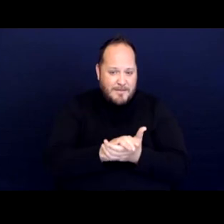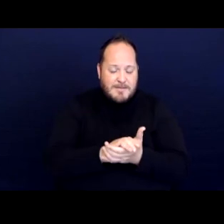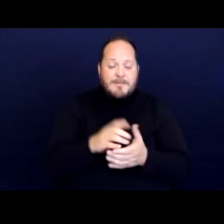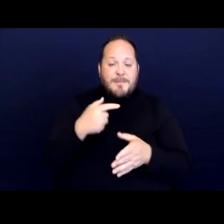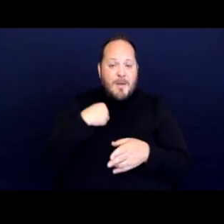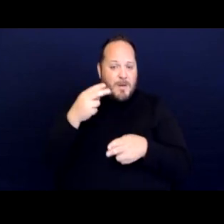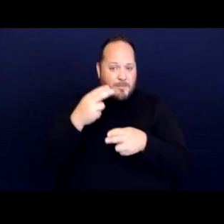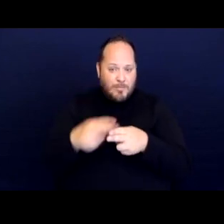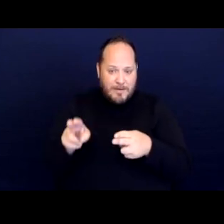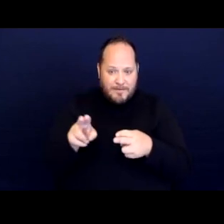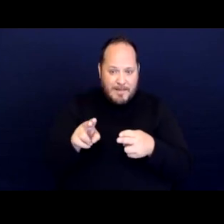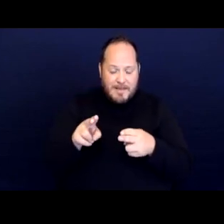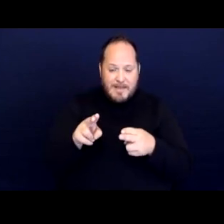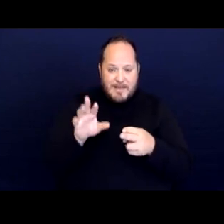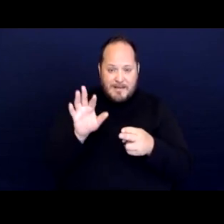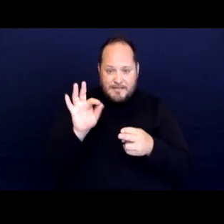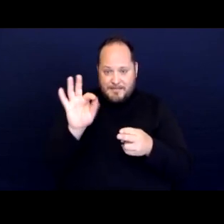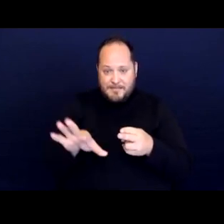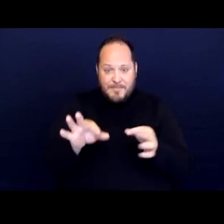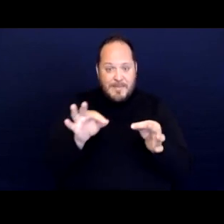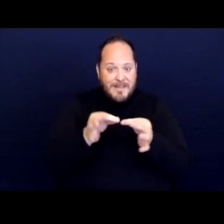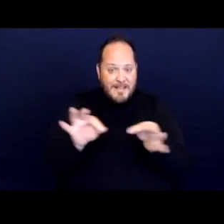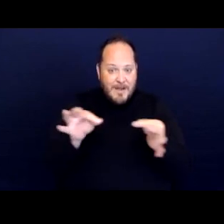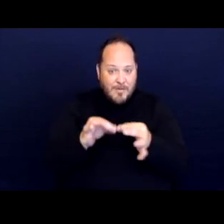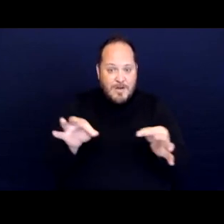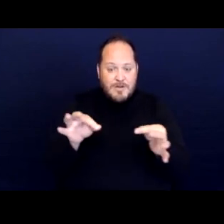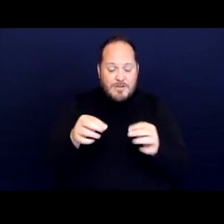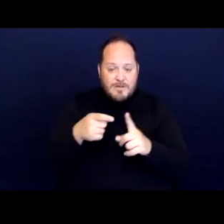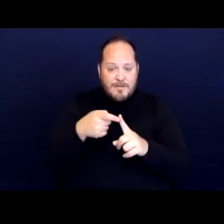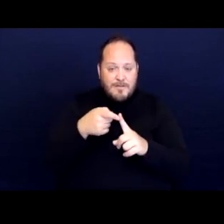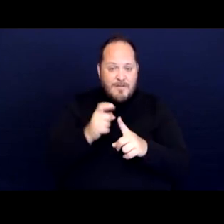the language from the stipulated preliminary injunction,